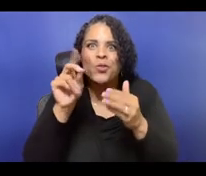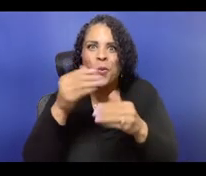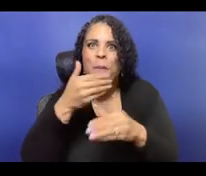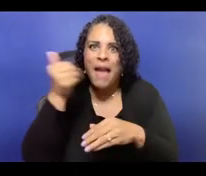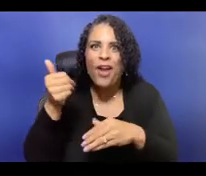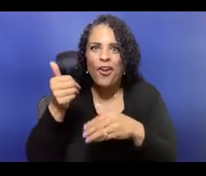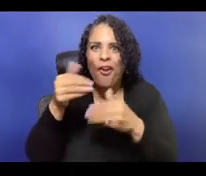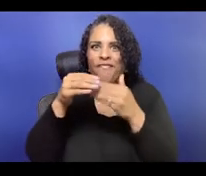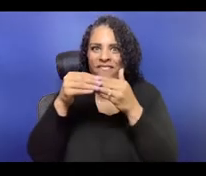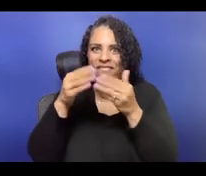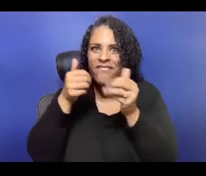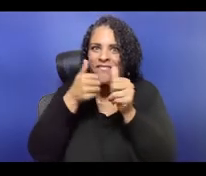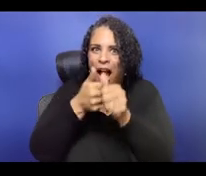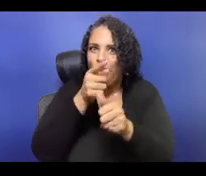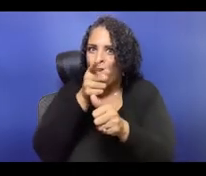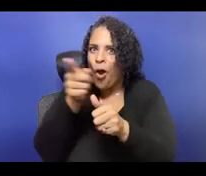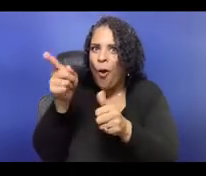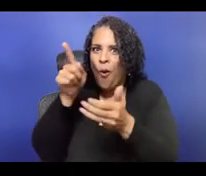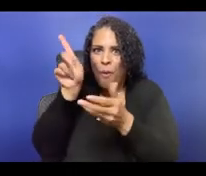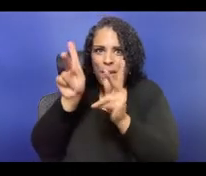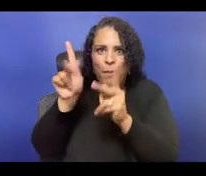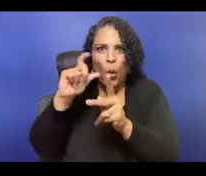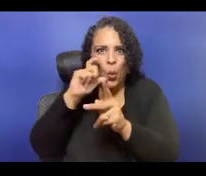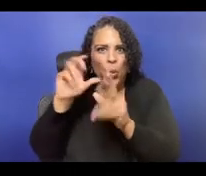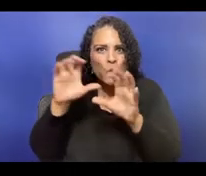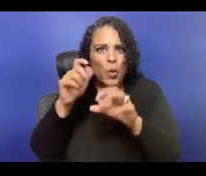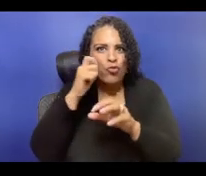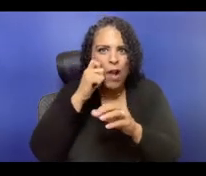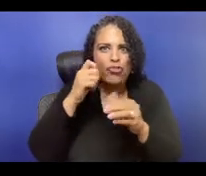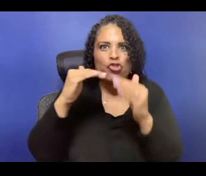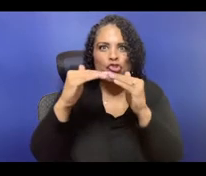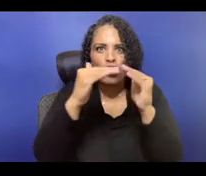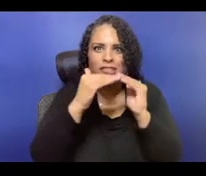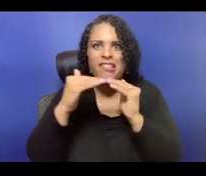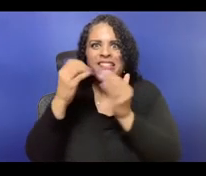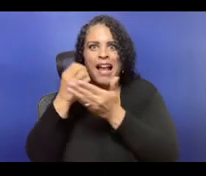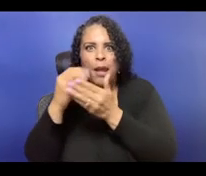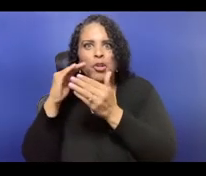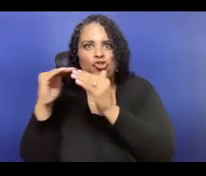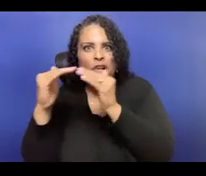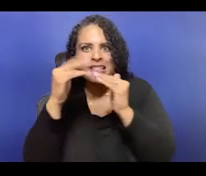the unjust practices that exist in the dance and performance ecosystem